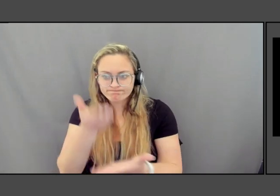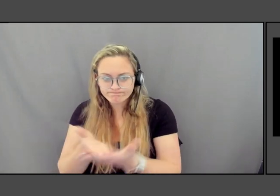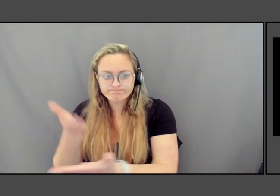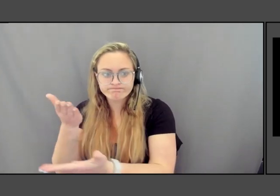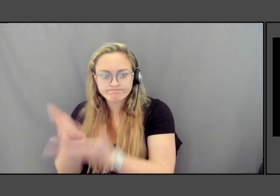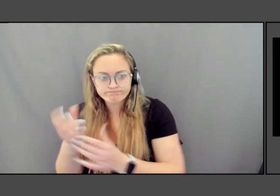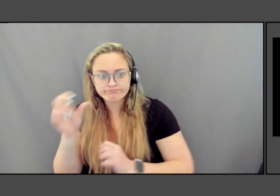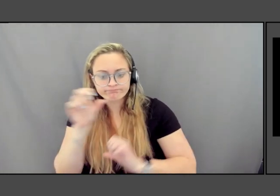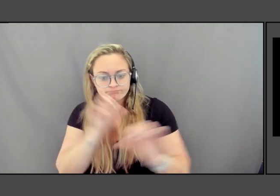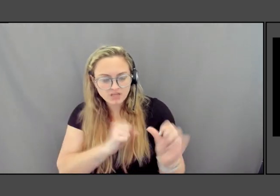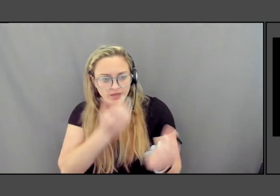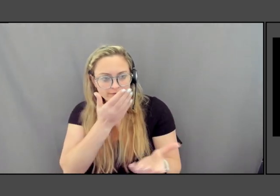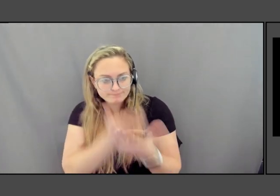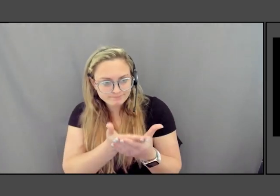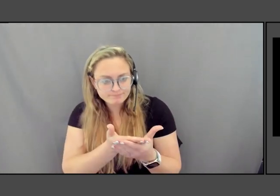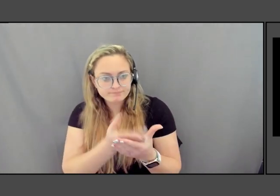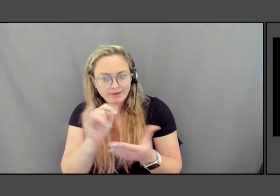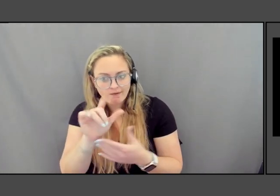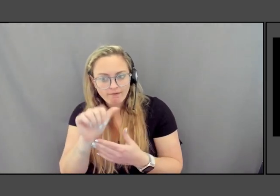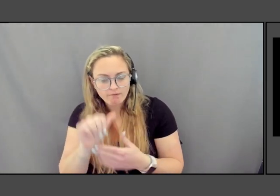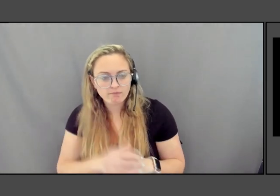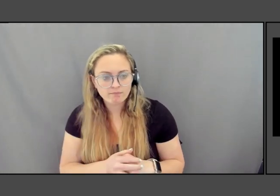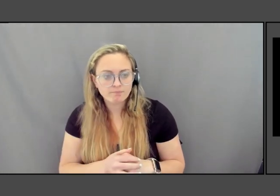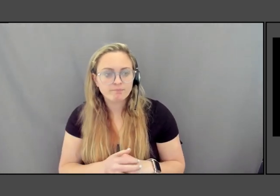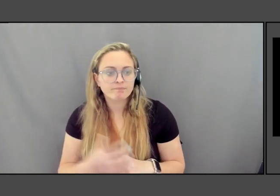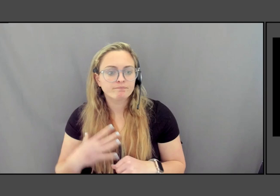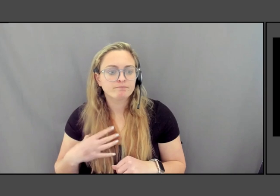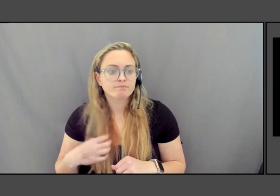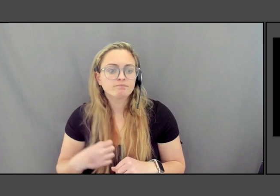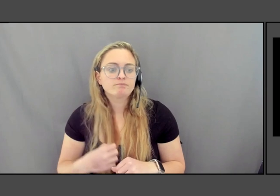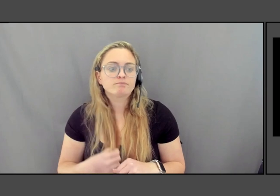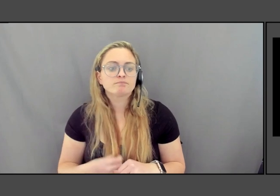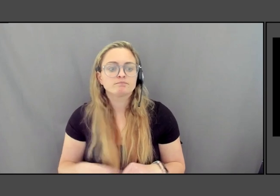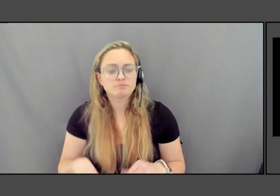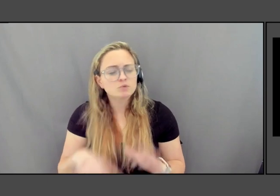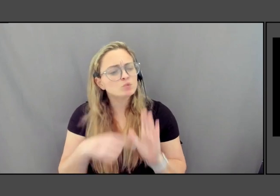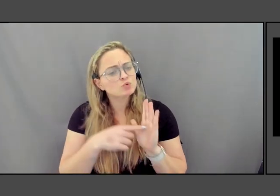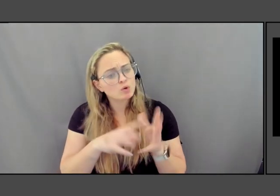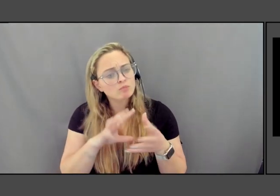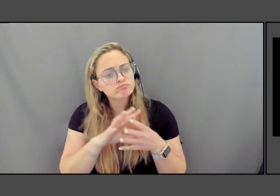to tell a story and you're going to scratch your head.